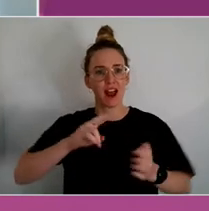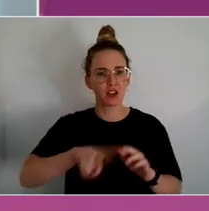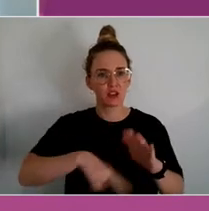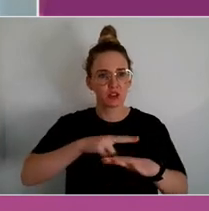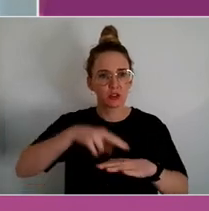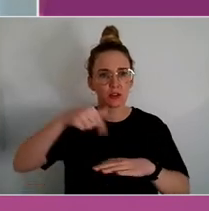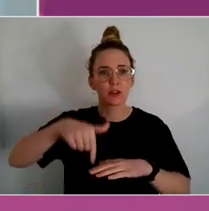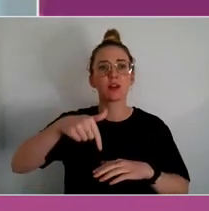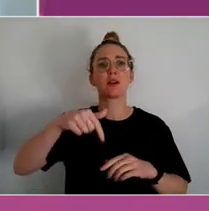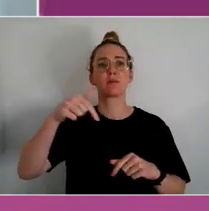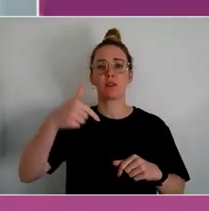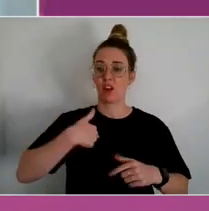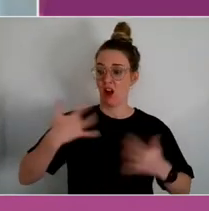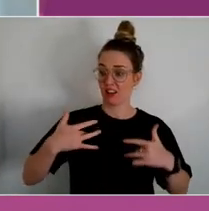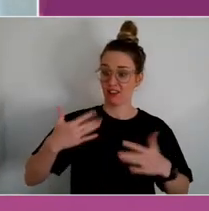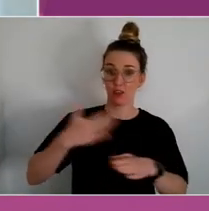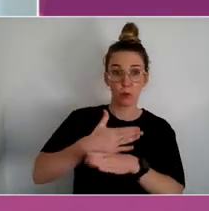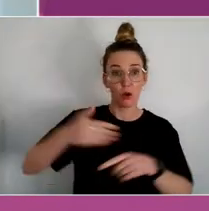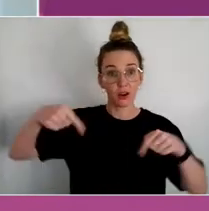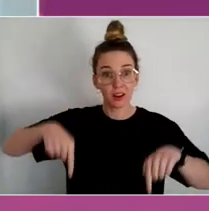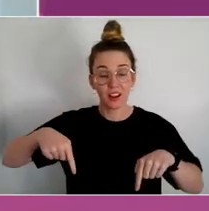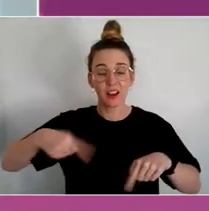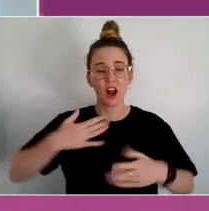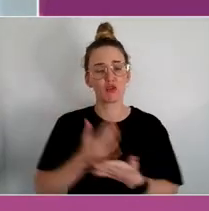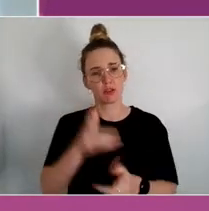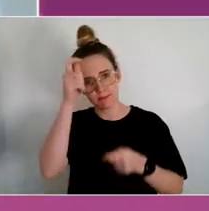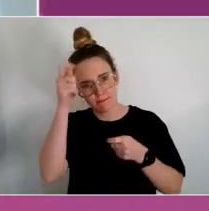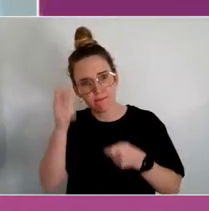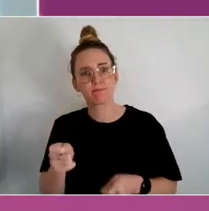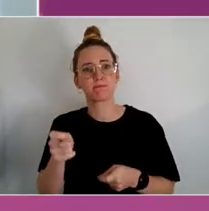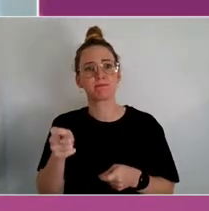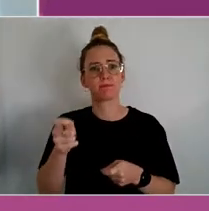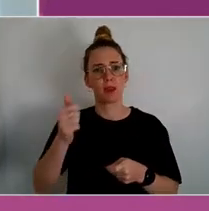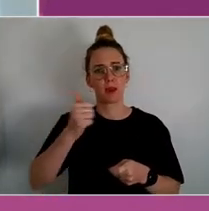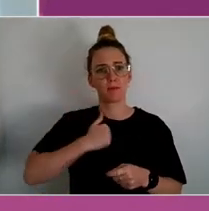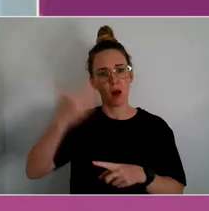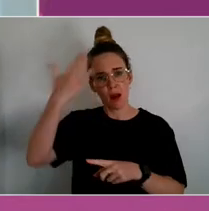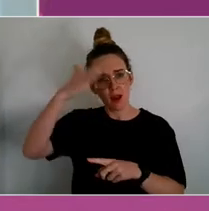respects to elders past, friend -- present, and future.